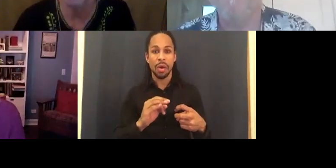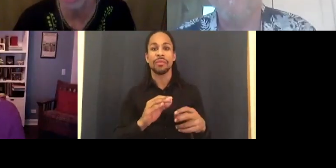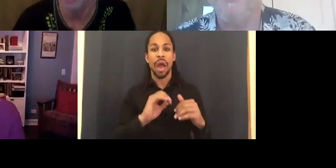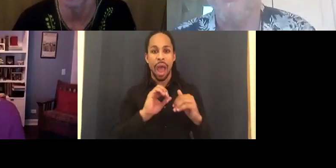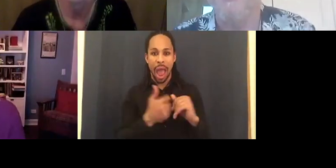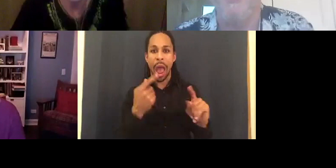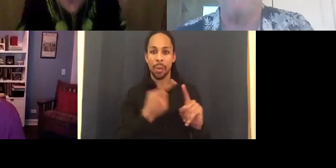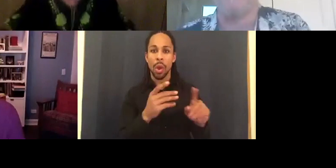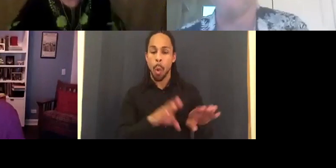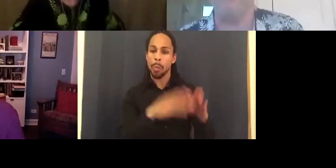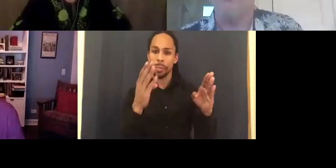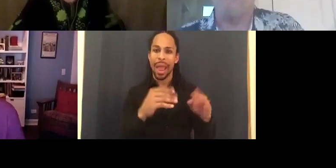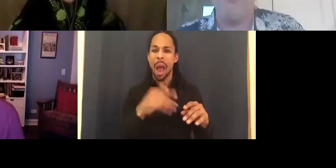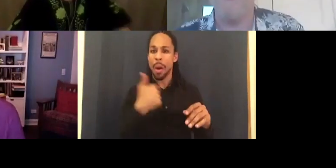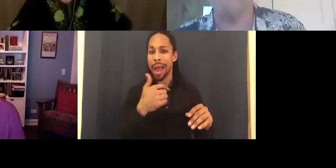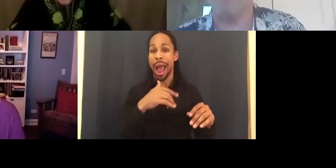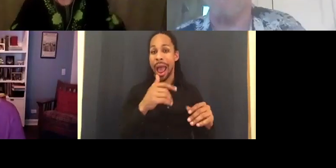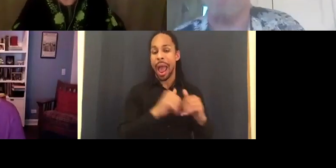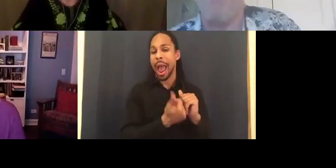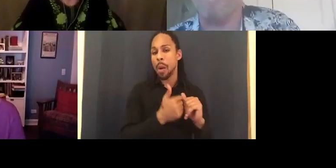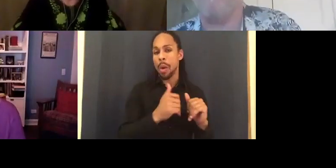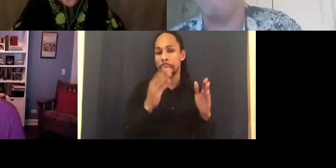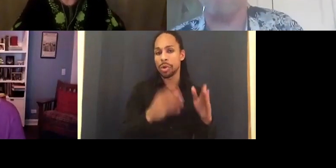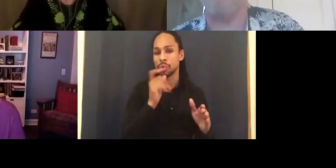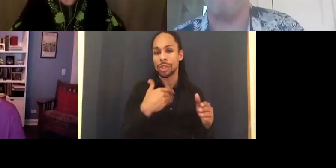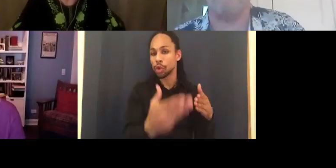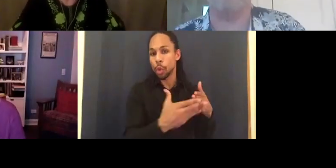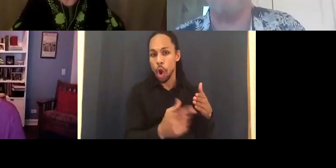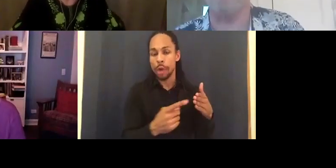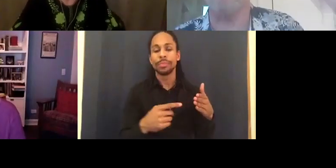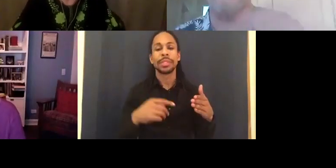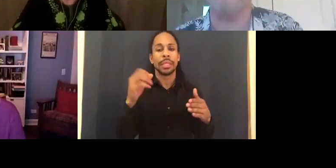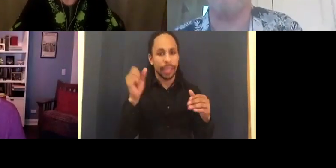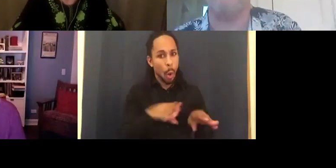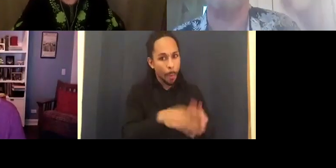I think the problem here is when people get targeted or